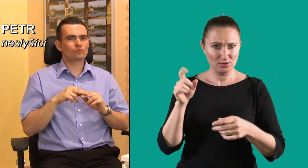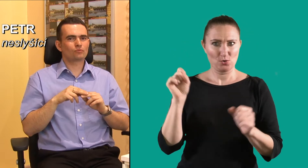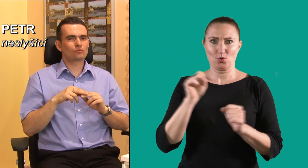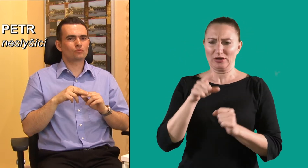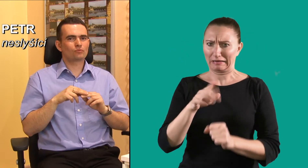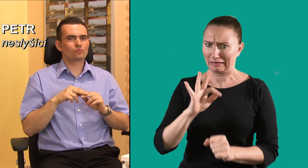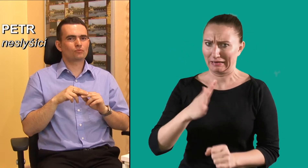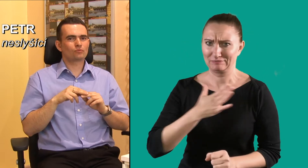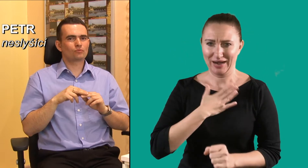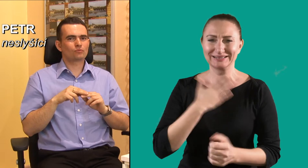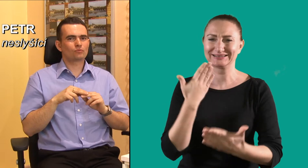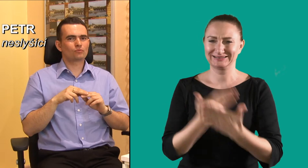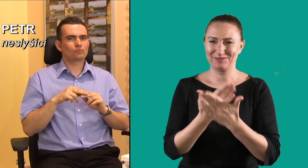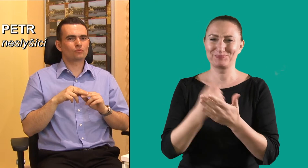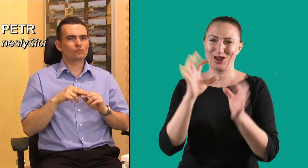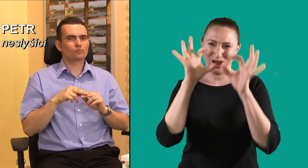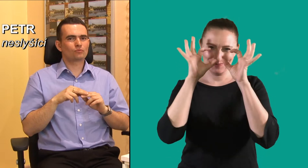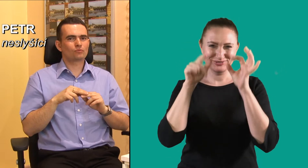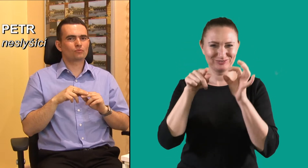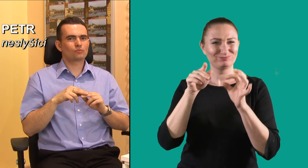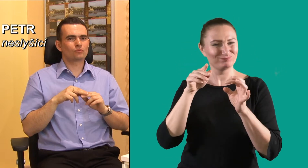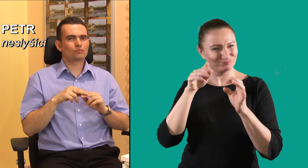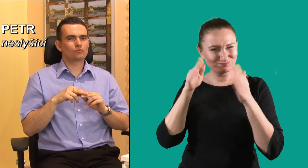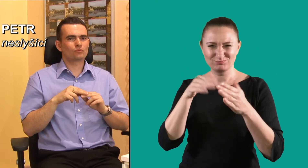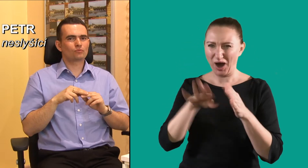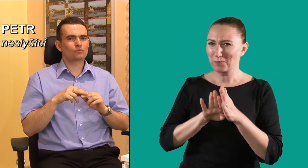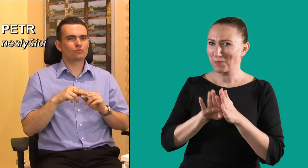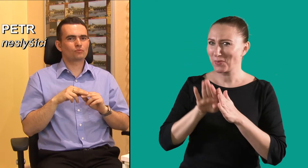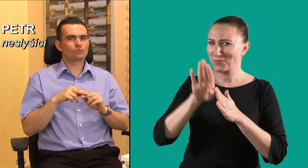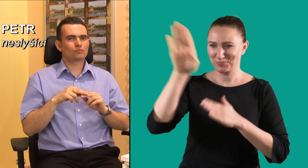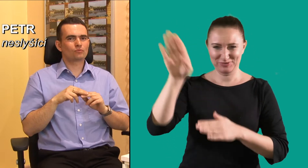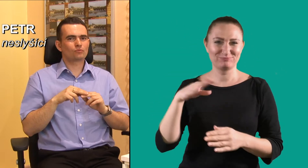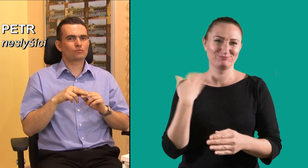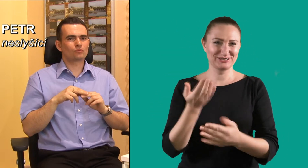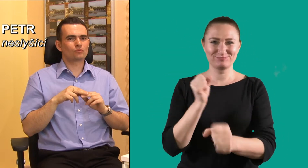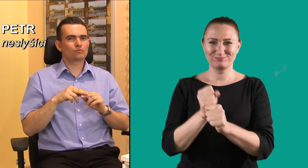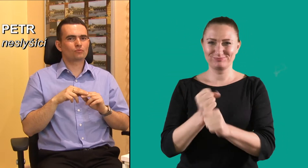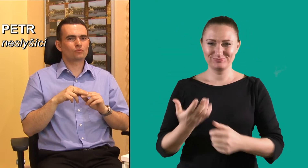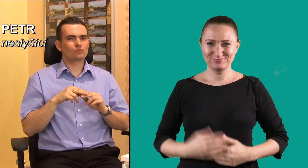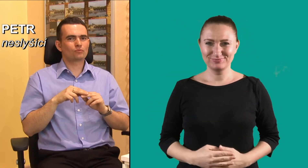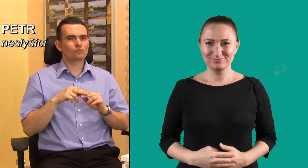And he enjoyed it a lot, so he became an optician.